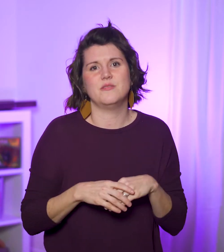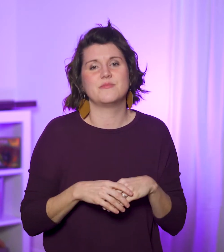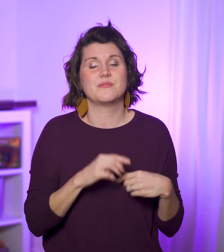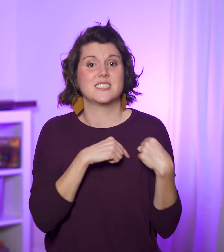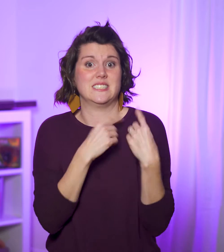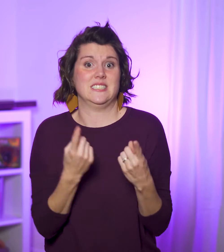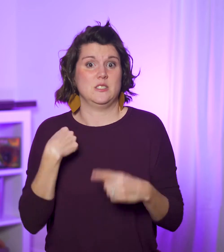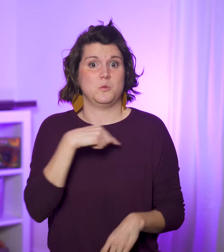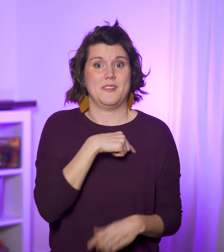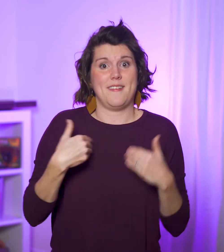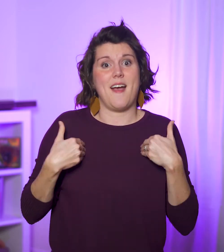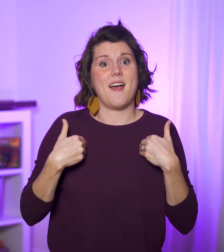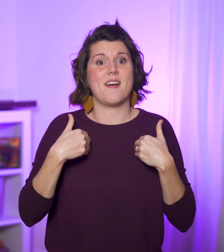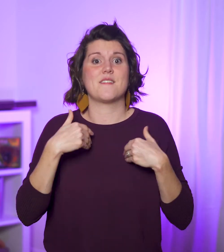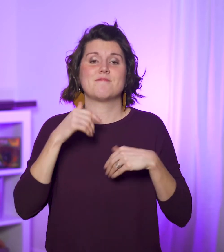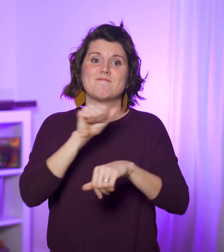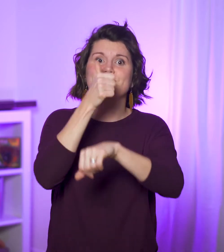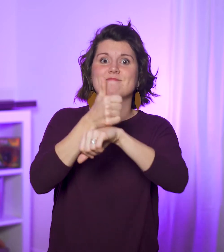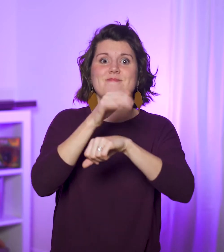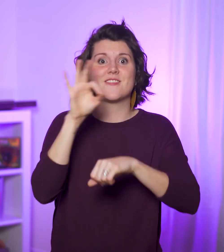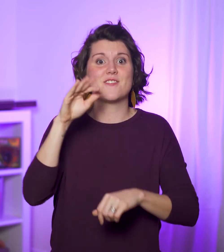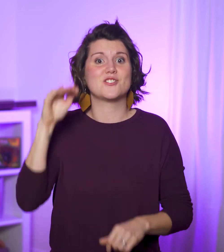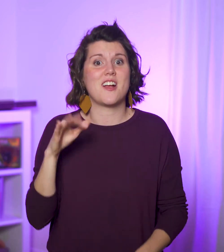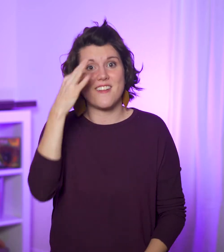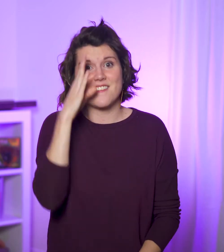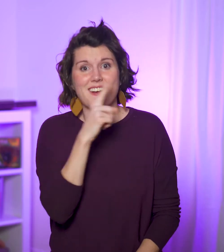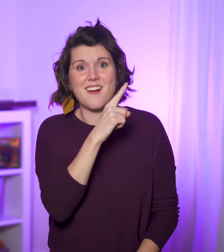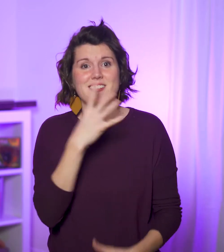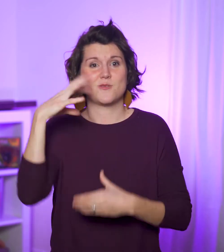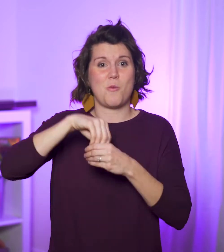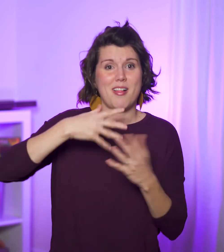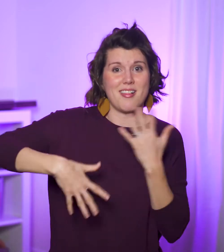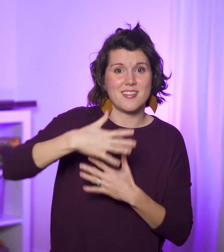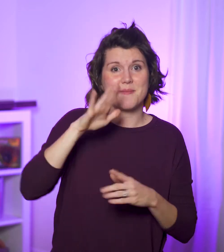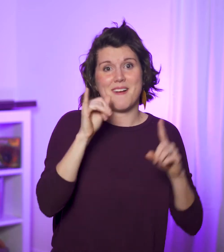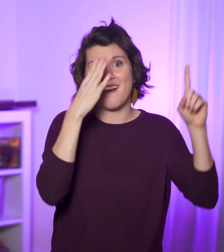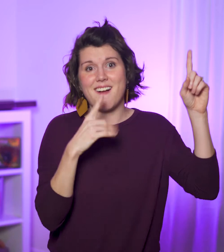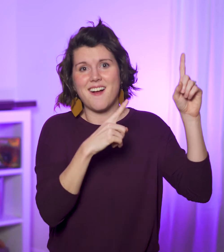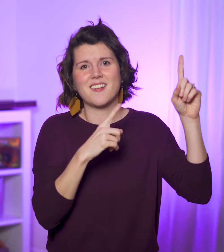Since we have that status as a child of God indwelled by God,